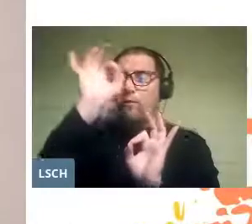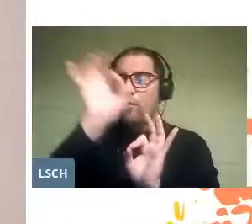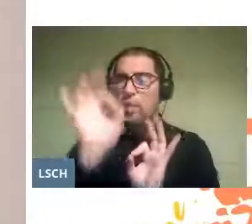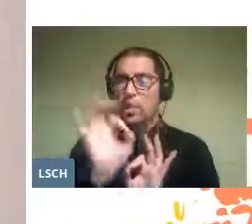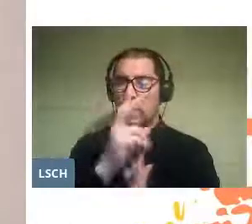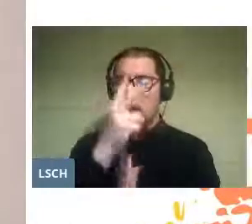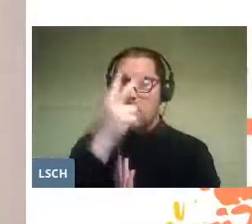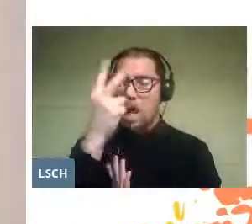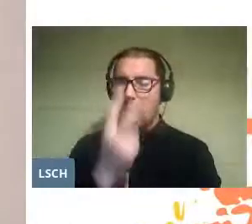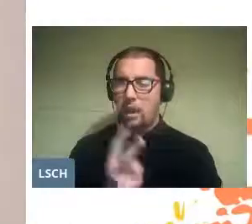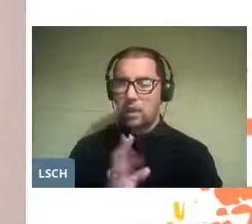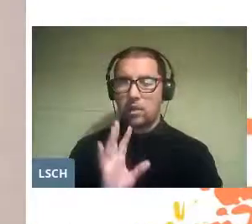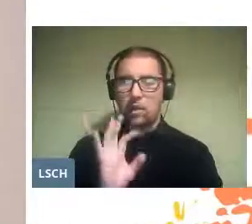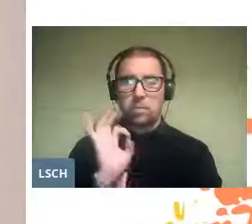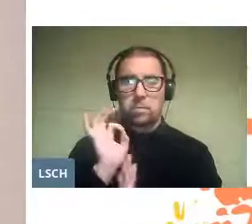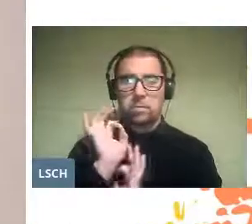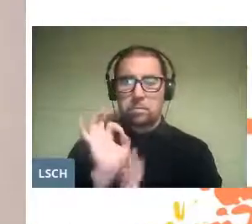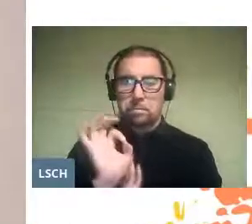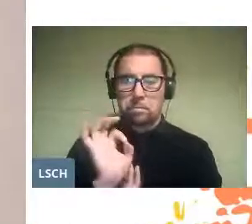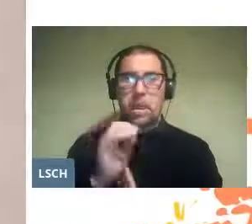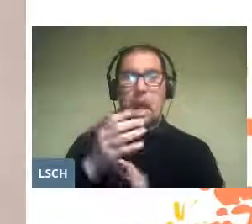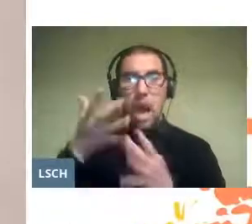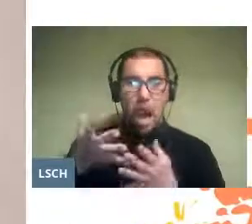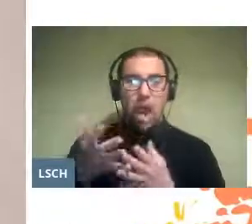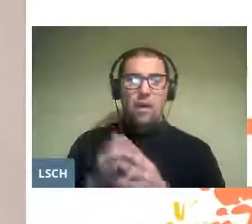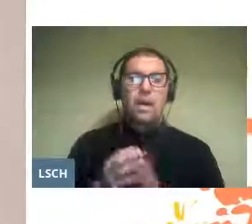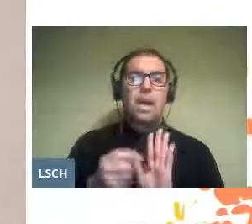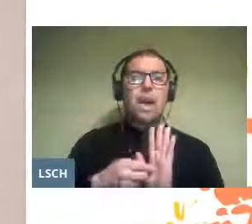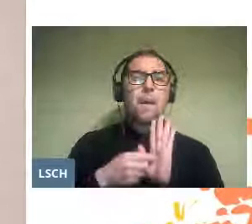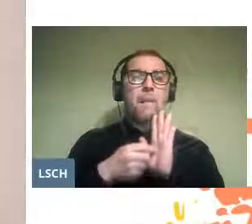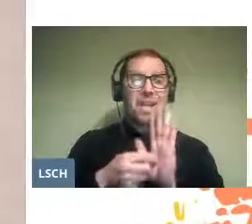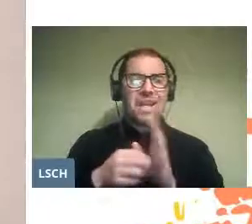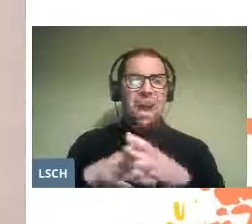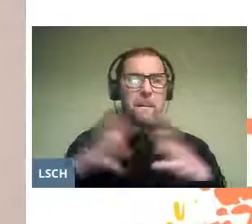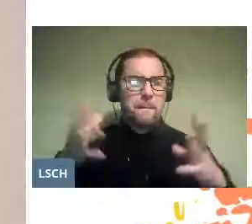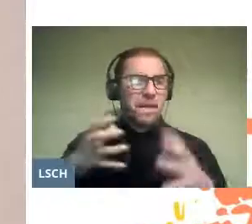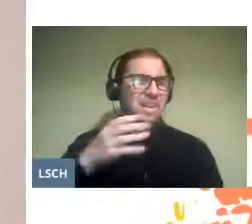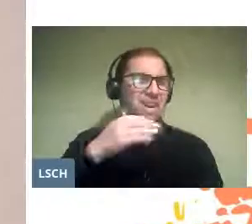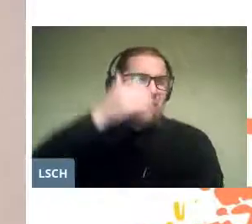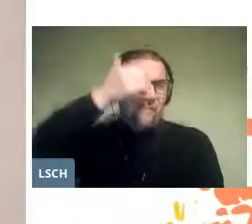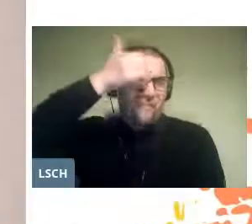and that today is performed by the most experienced singers